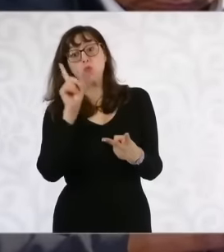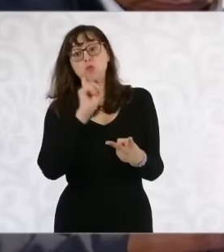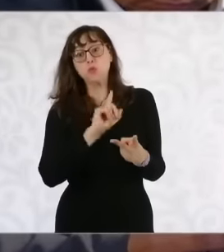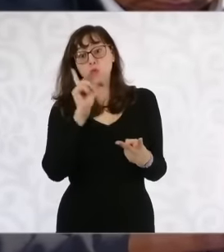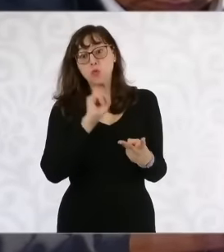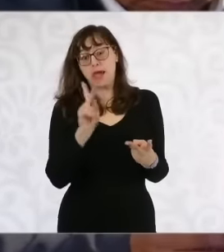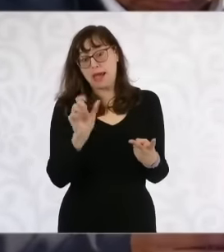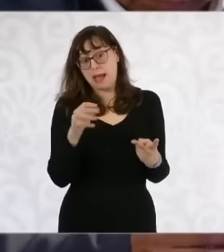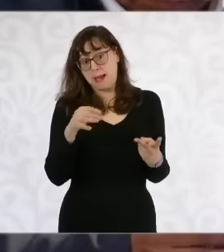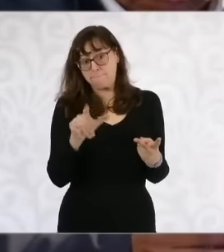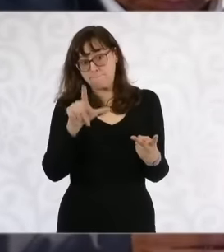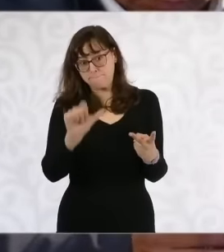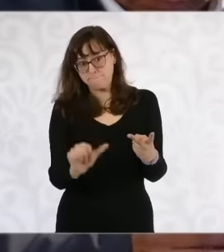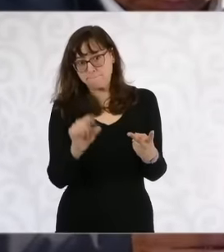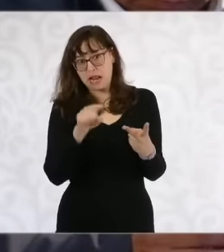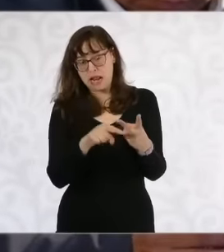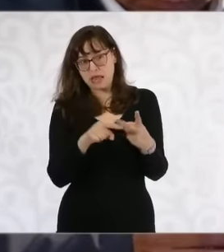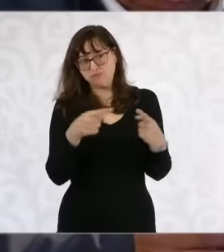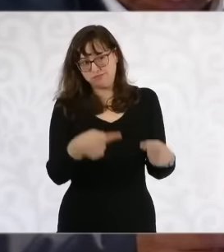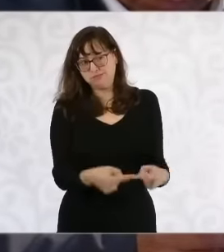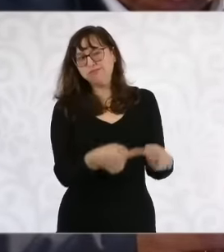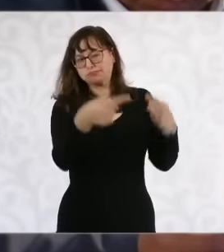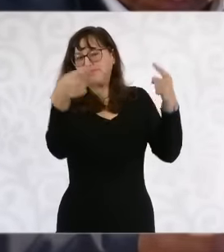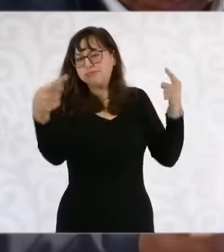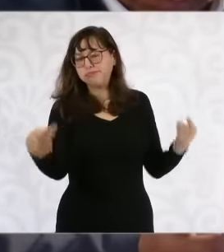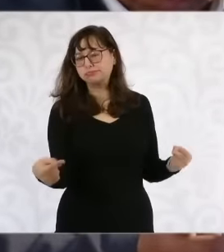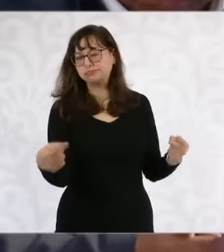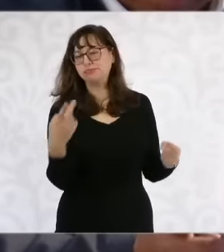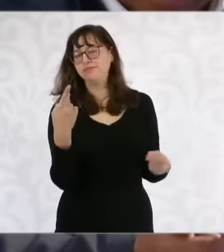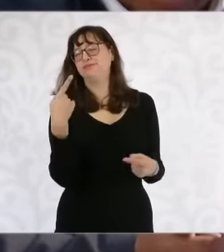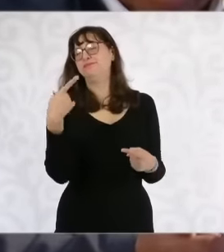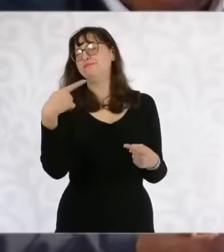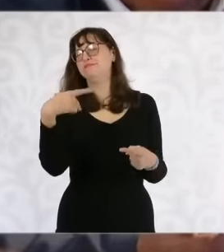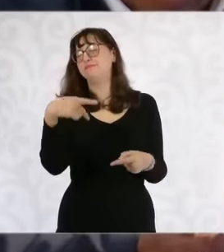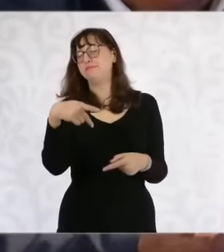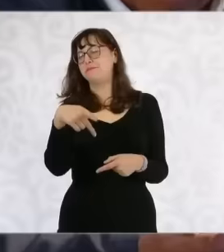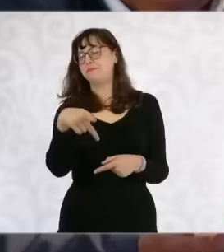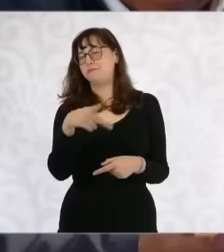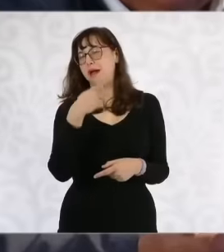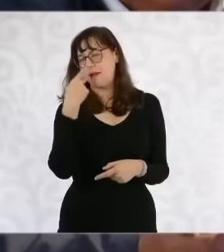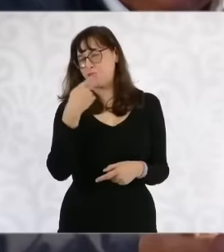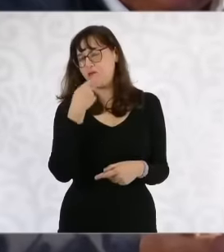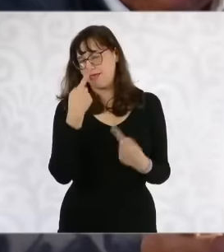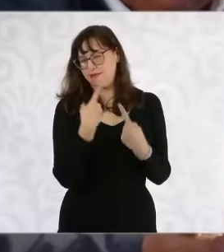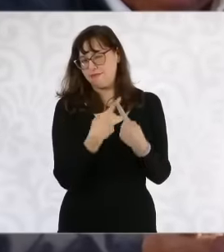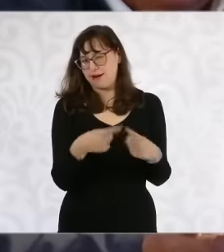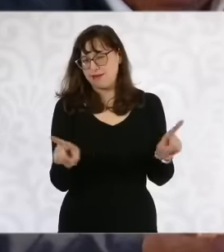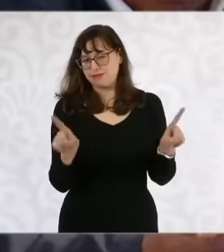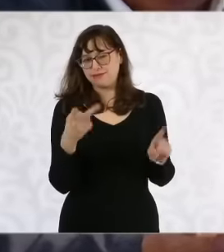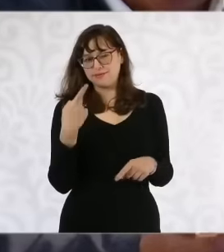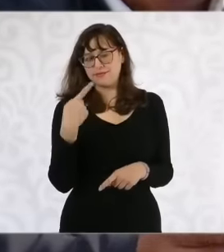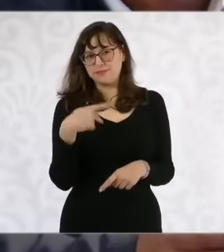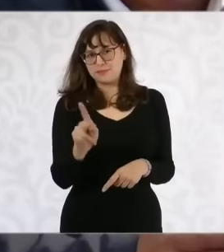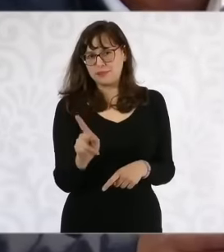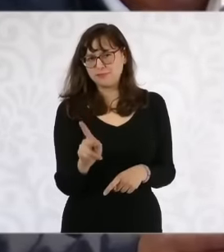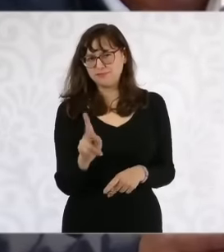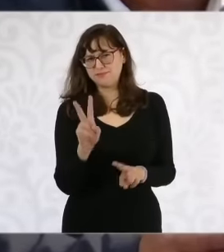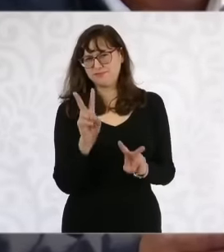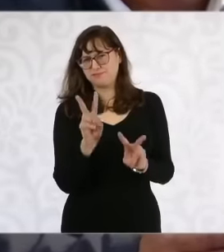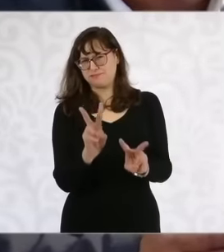speech is very far from the Republican, we know that during this Biden administration there was a record in